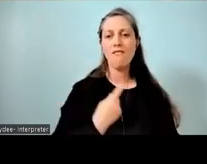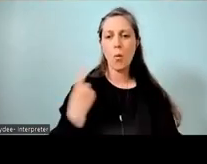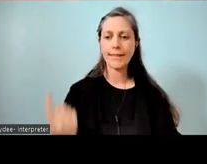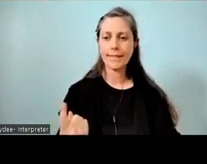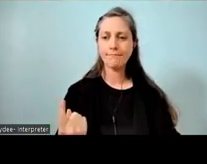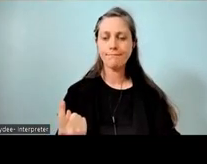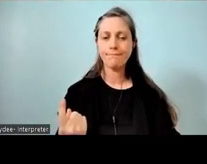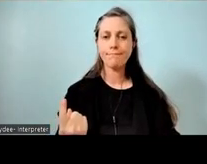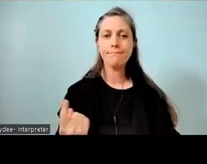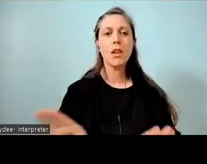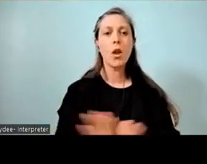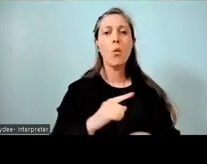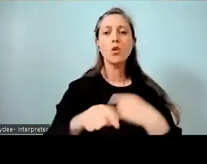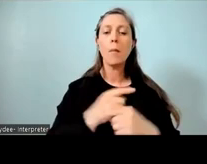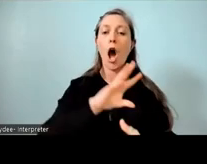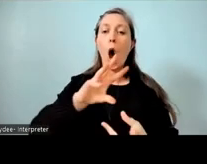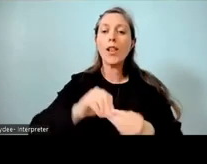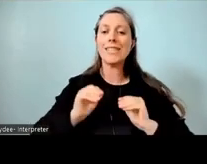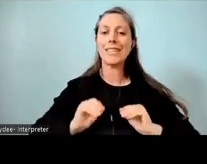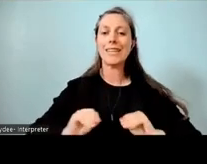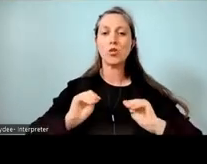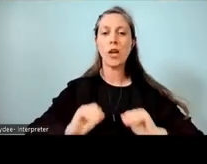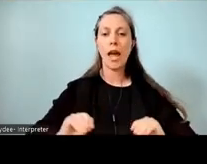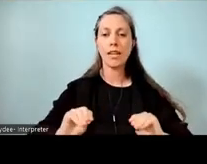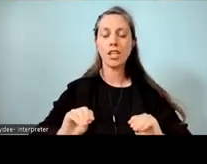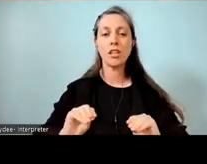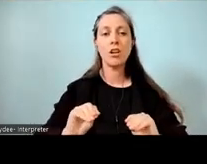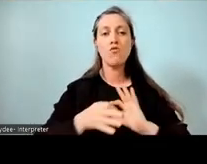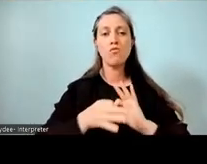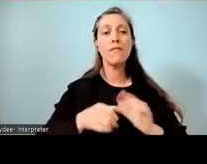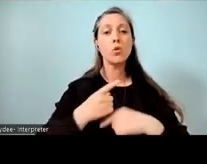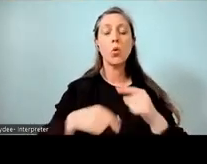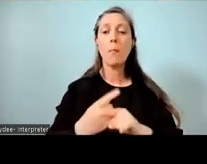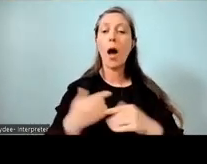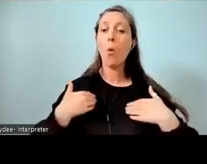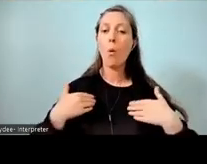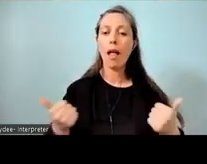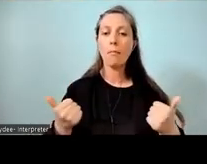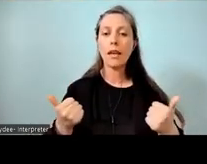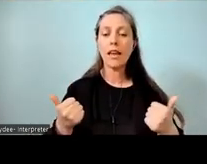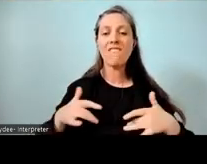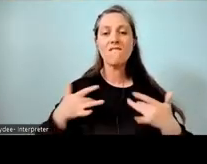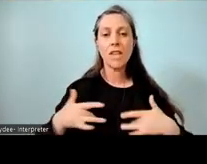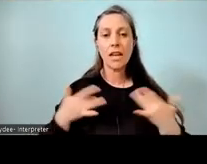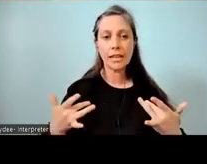And because we talk about holistic education, it's relevant to speak to their wellbeing and how they're feeling, our kare a-roto.